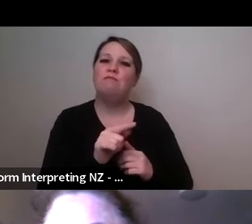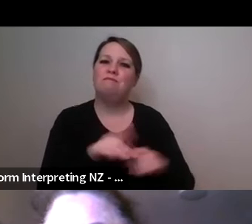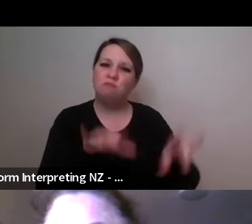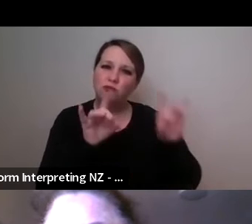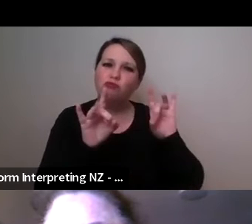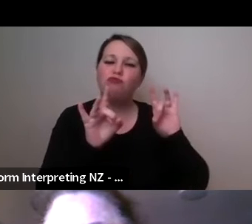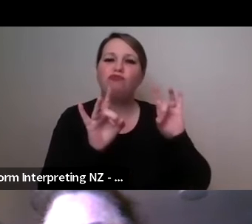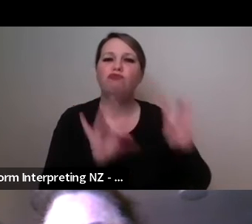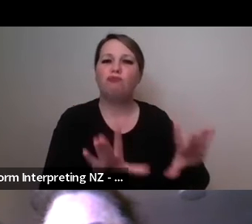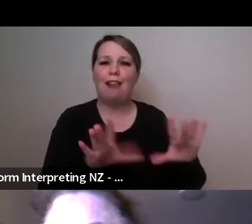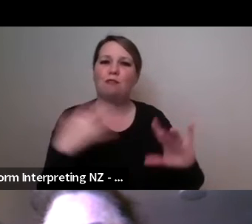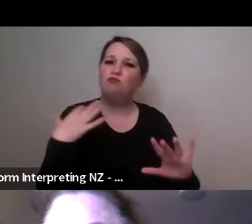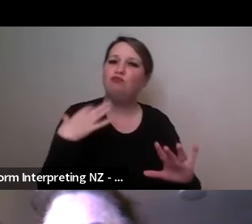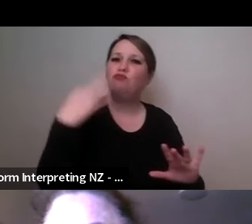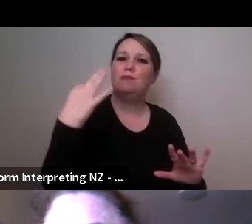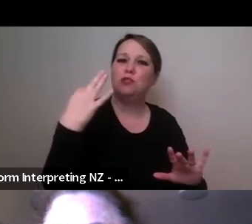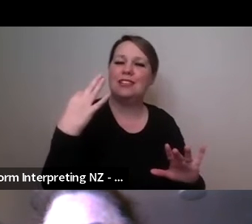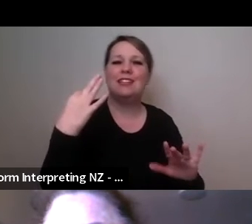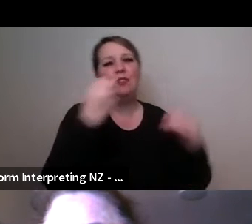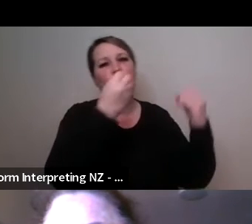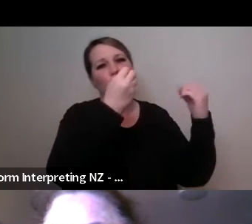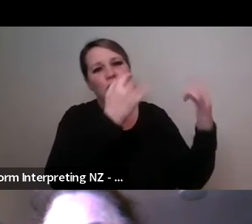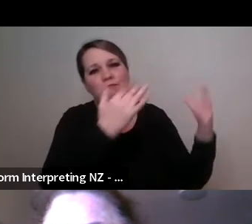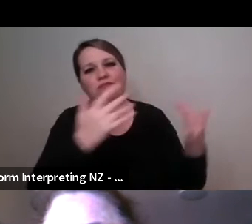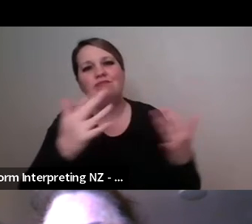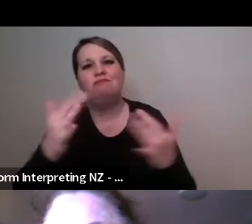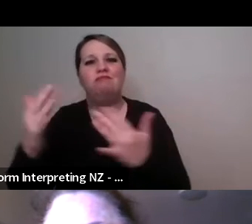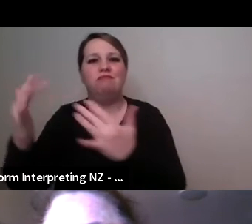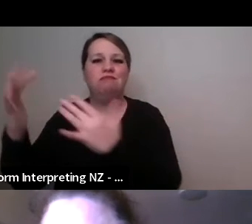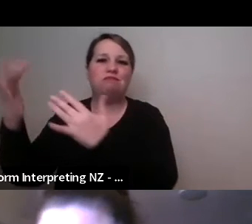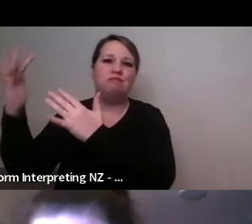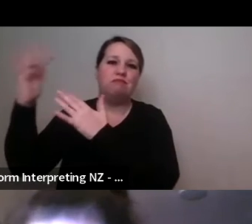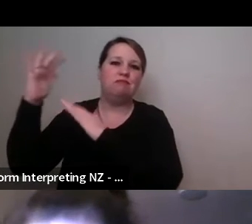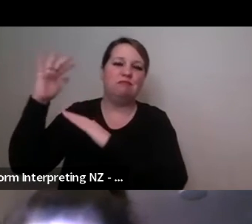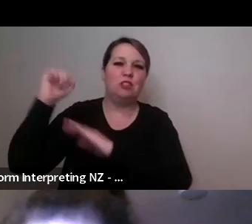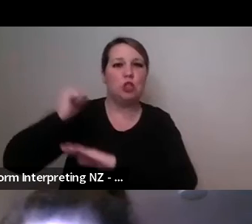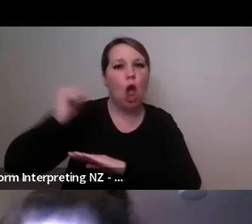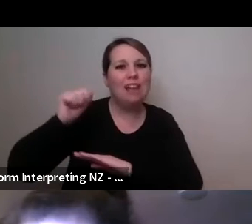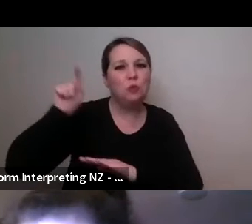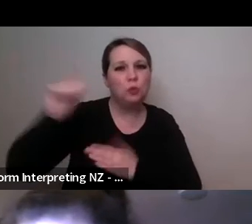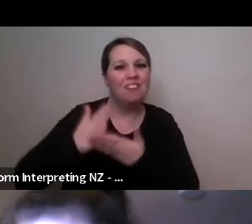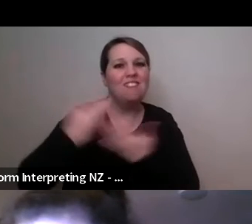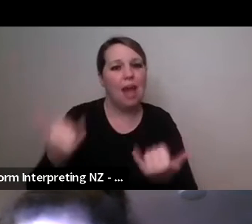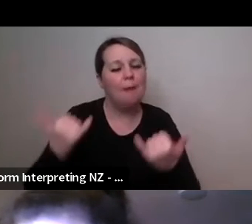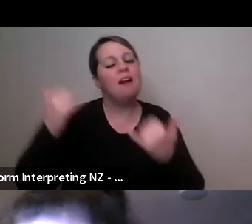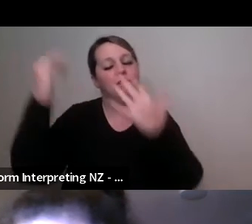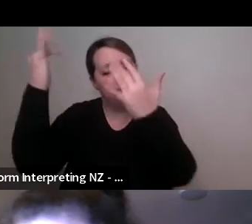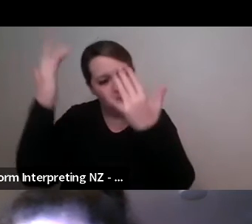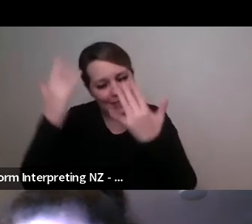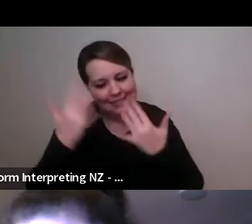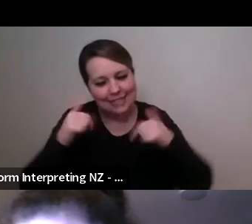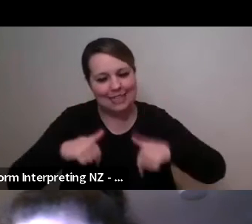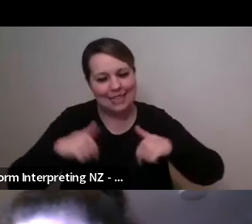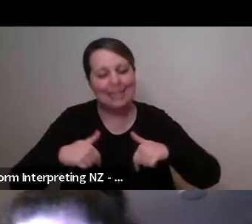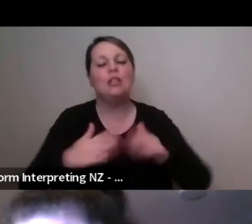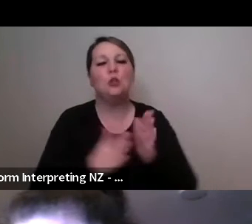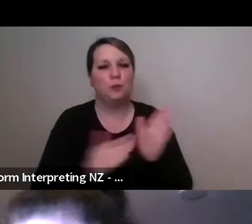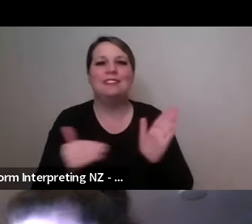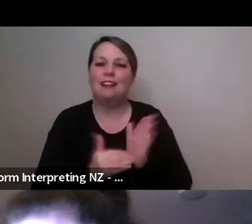to trip it out over here and bless us with all good things my friend I will never forget thank you Marc, ngā mihi